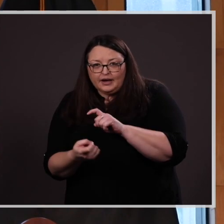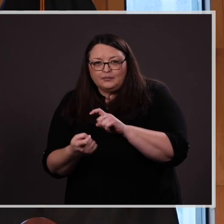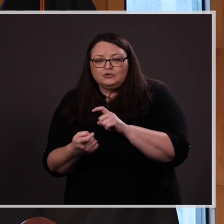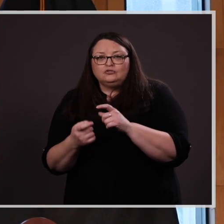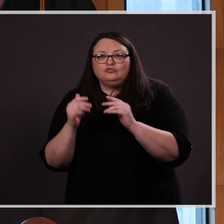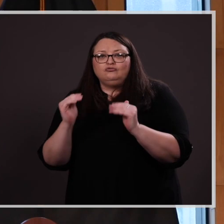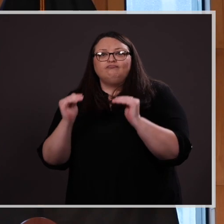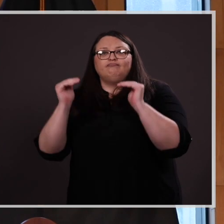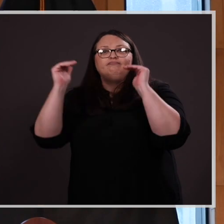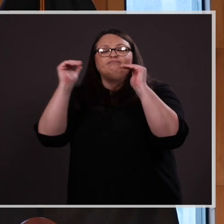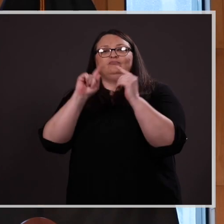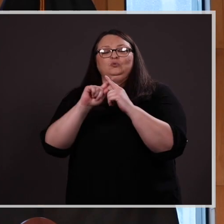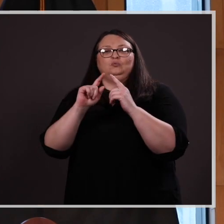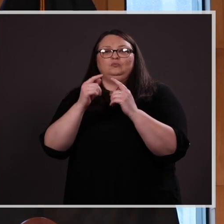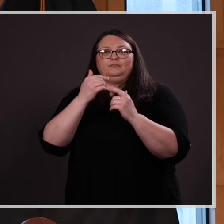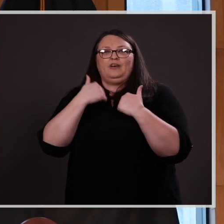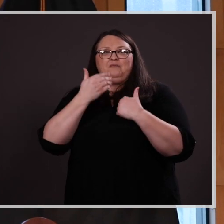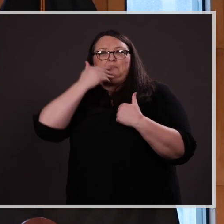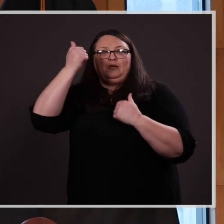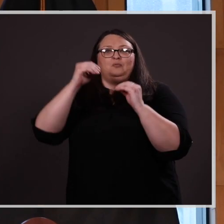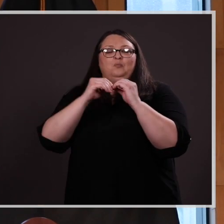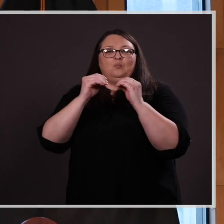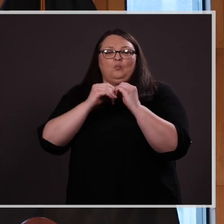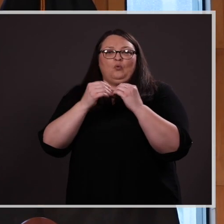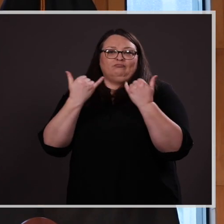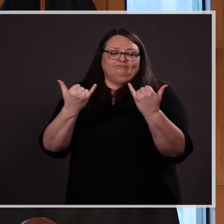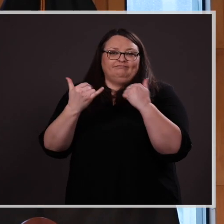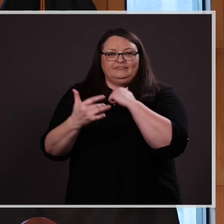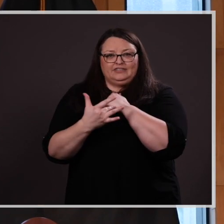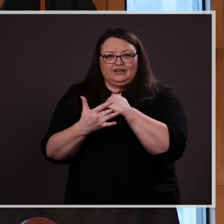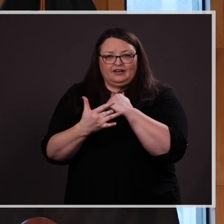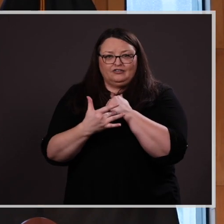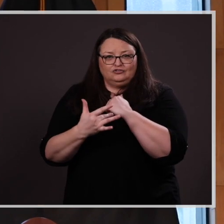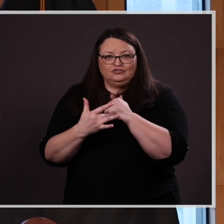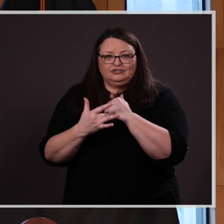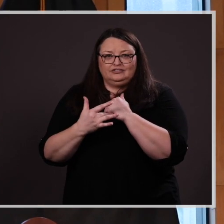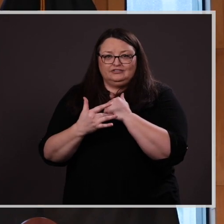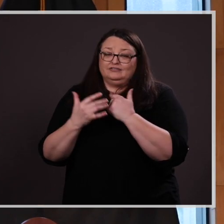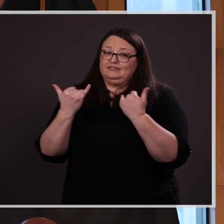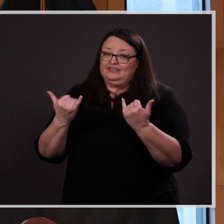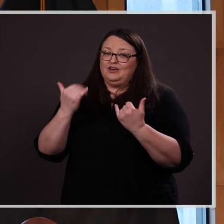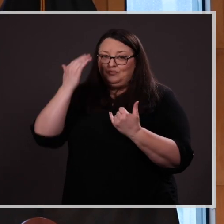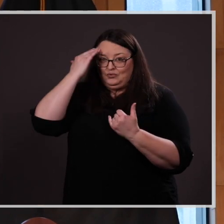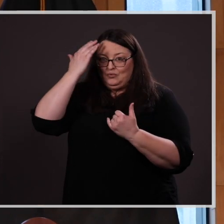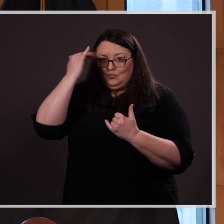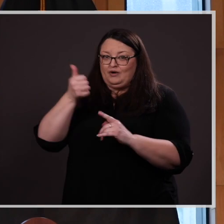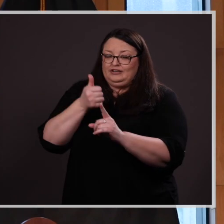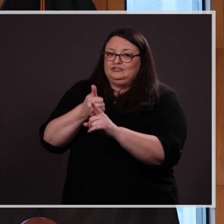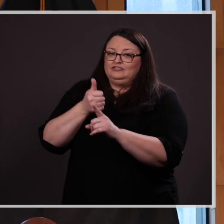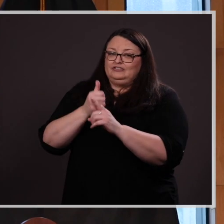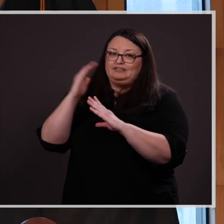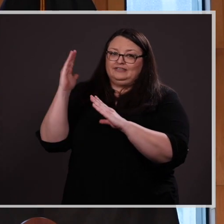better more modern technologies. No wonder she is the top IT innovation student in our